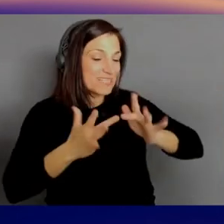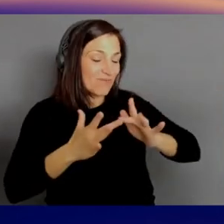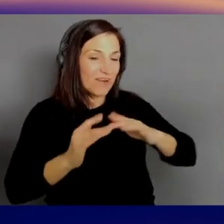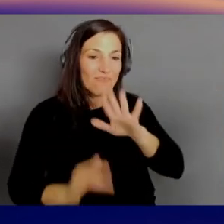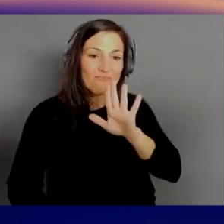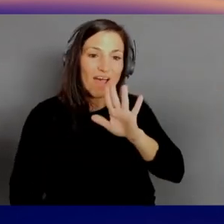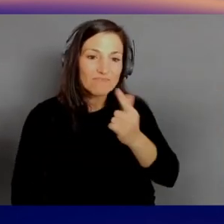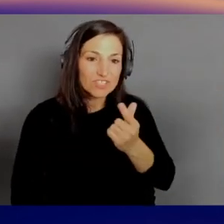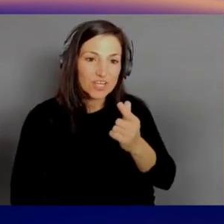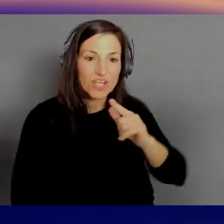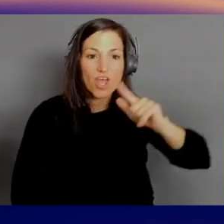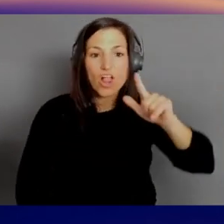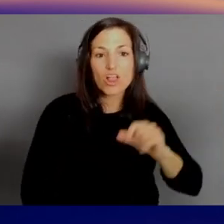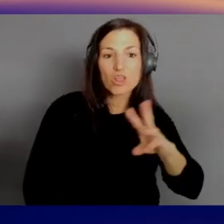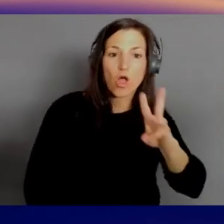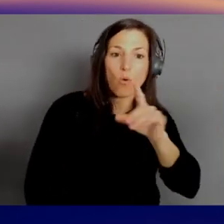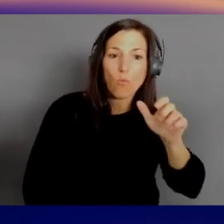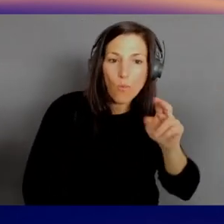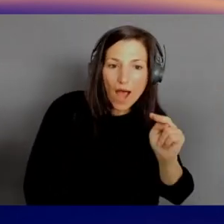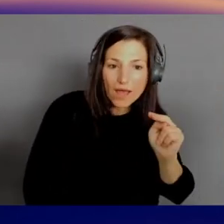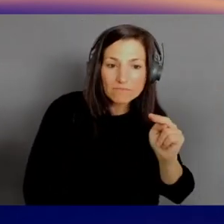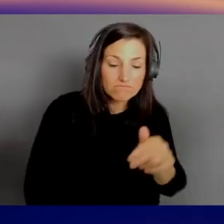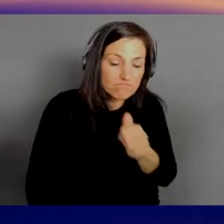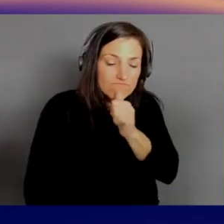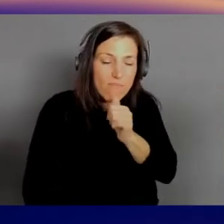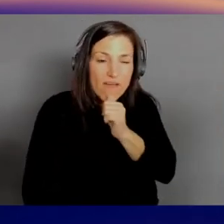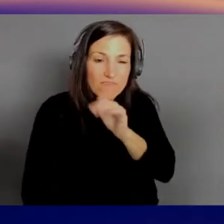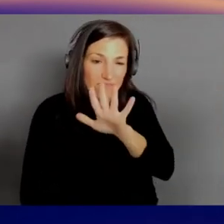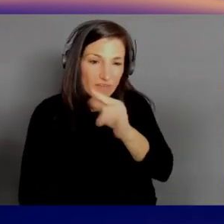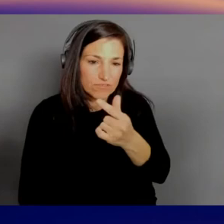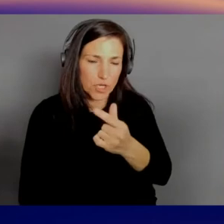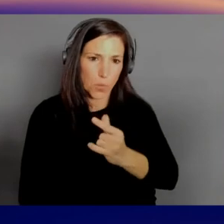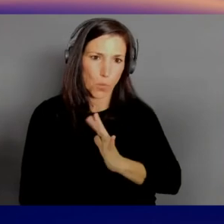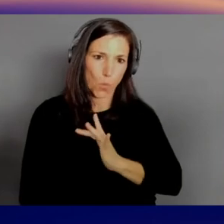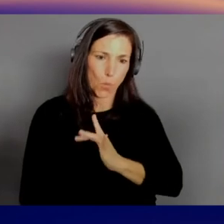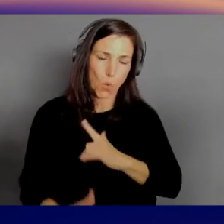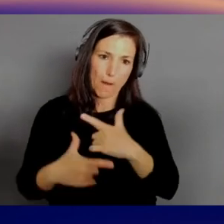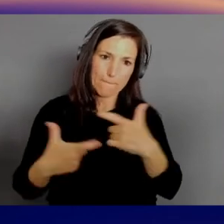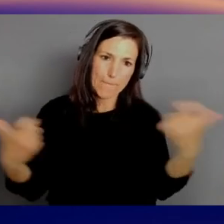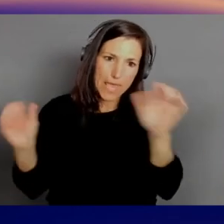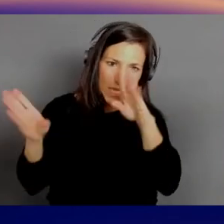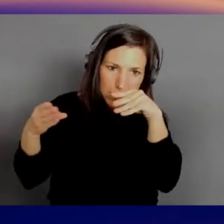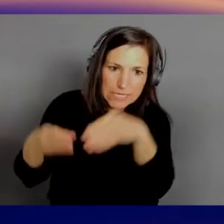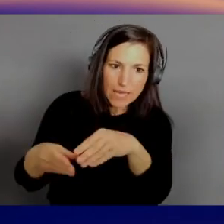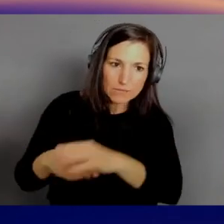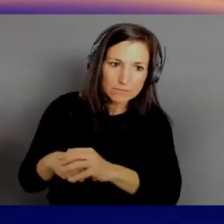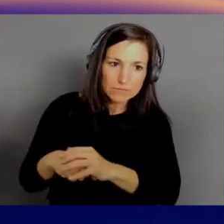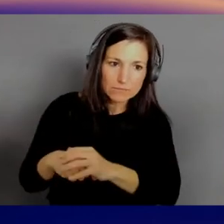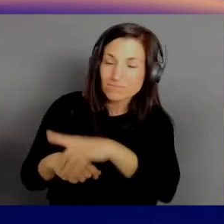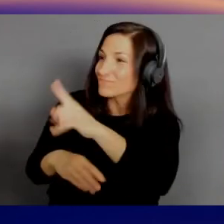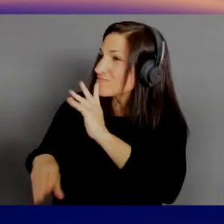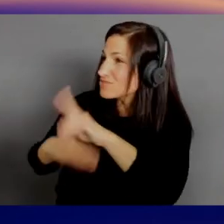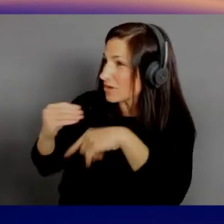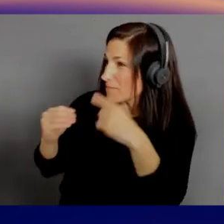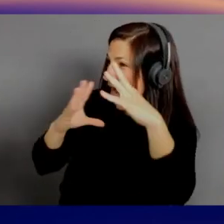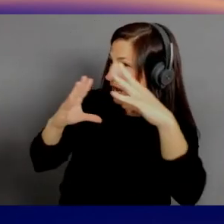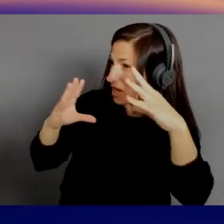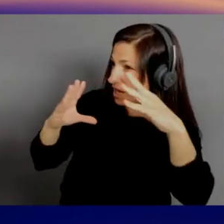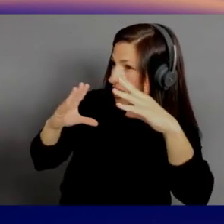we're seeing Private 5G is a big deal. Yeah. We're talking Cloud WAN, actually, next. Oh good. - Oh, perfect. That works well.